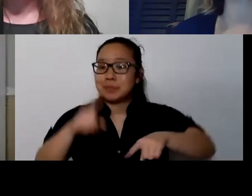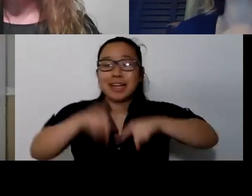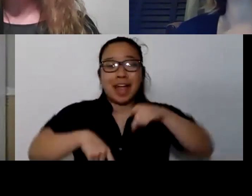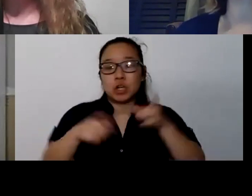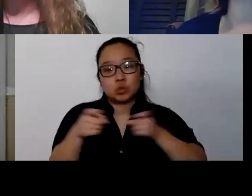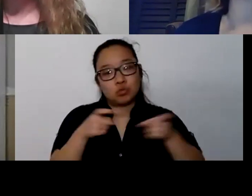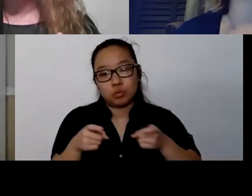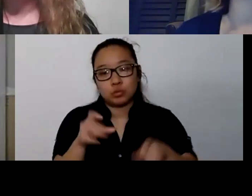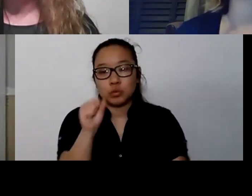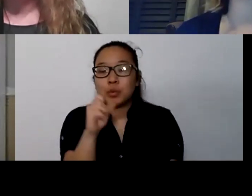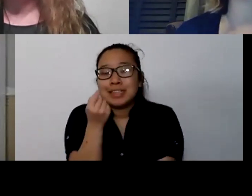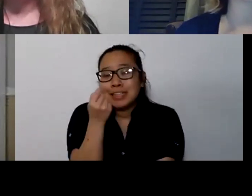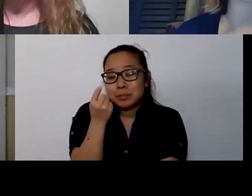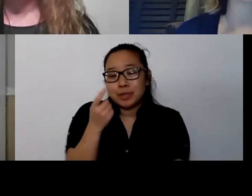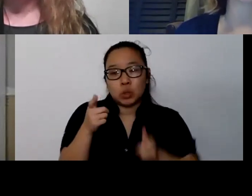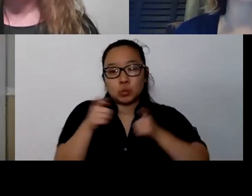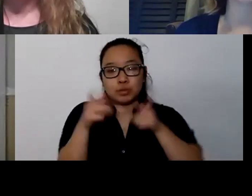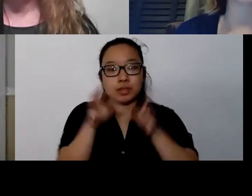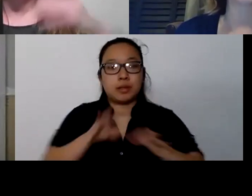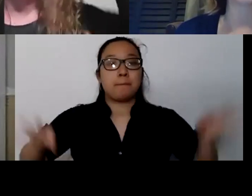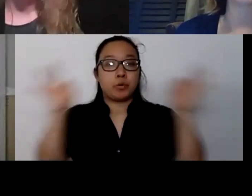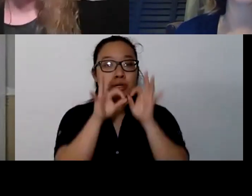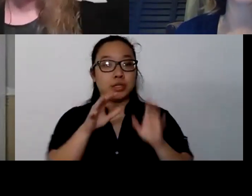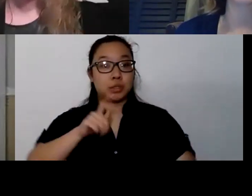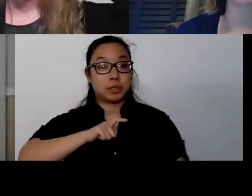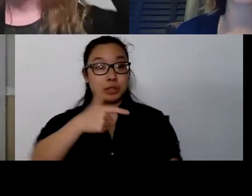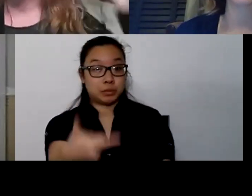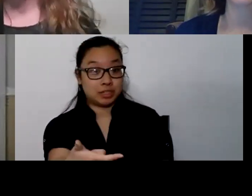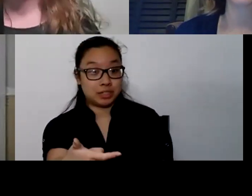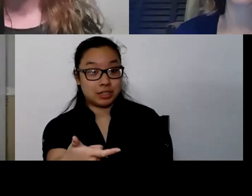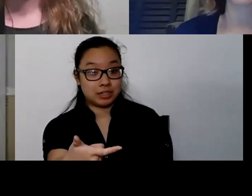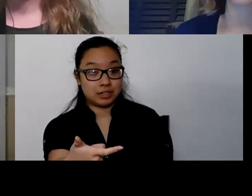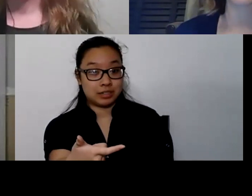I wanted to also just point out, I don't know where I saw this from,